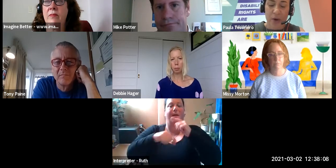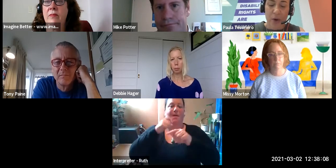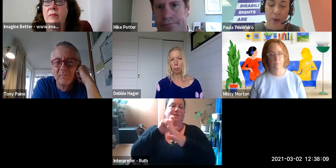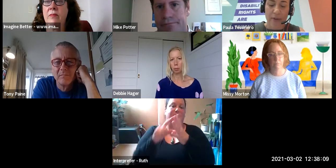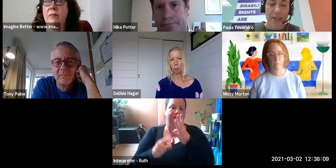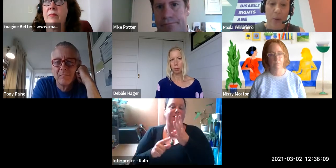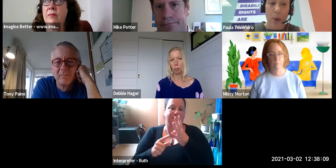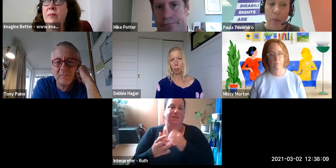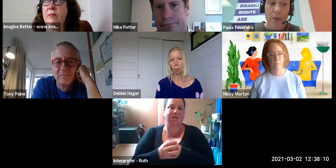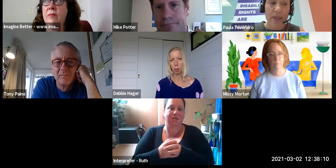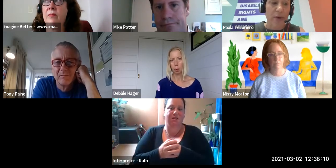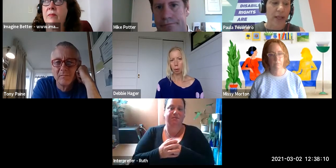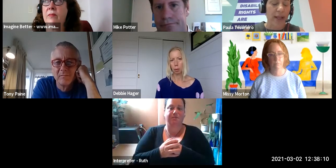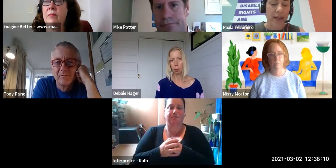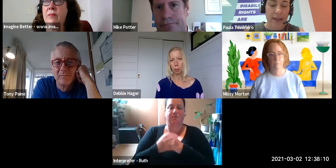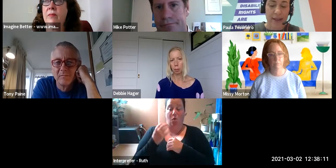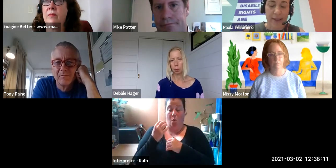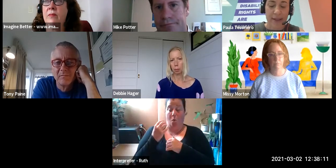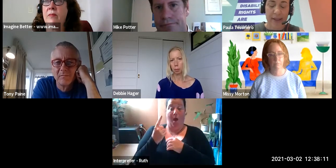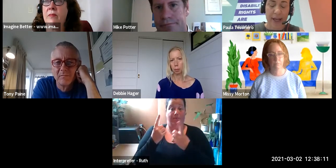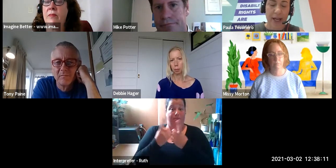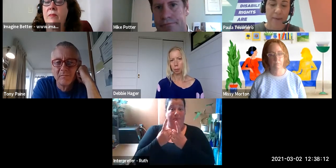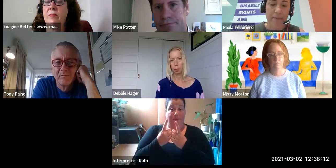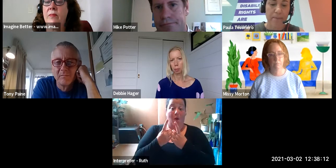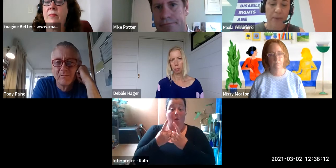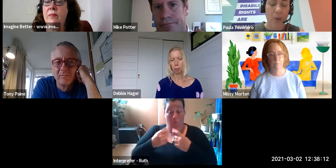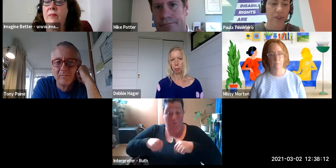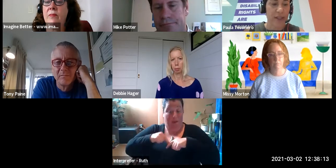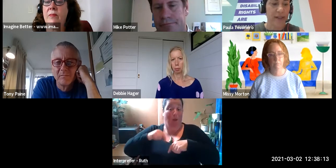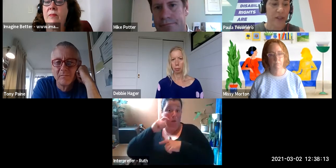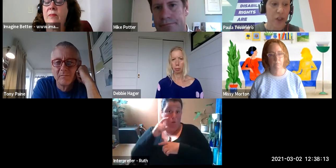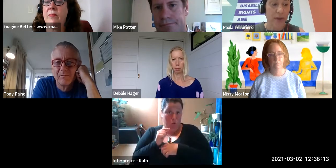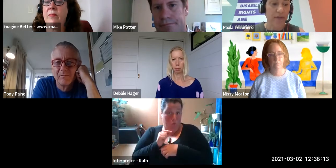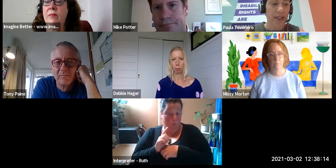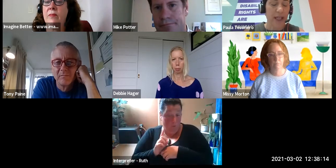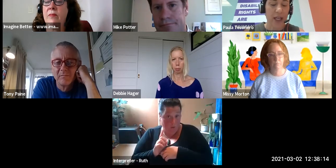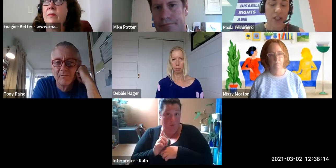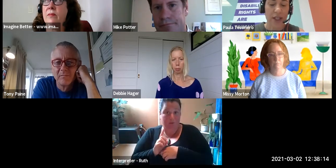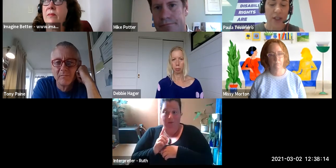So one of the things that we will be doing is, we've just secured the funding actually,